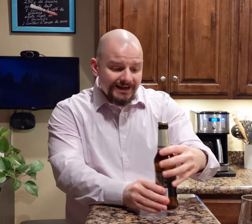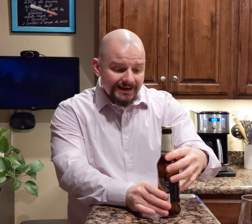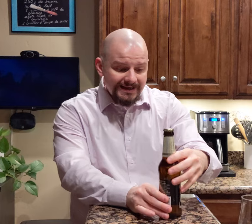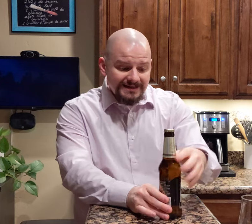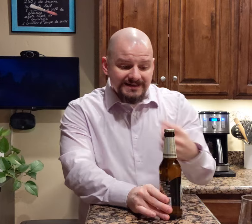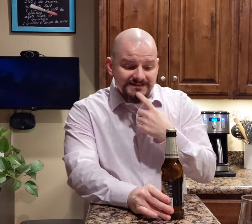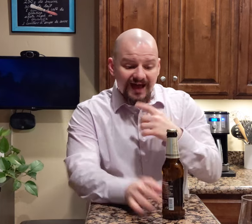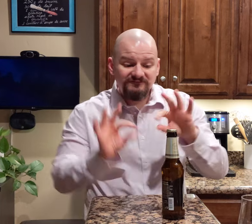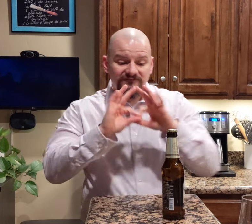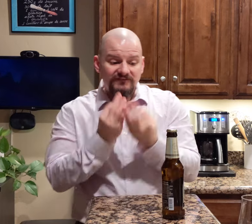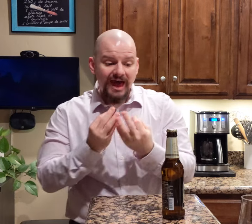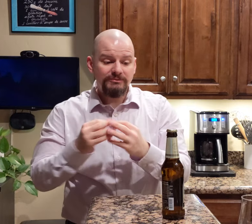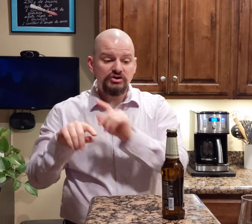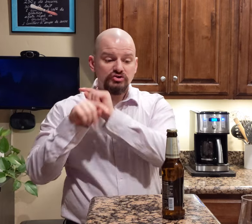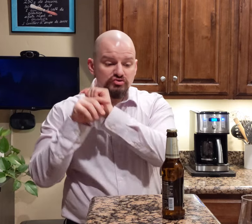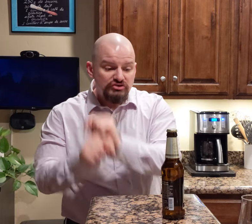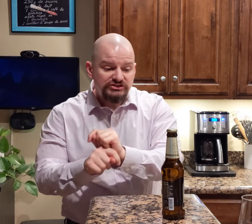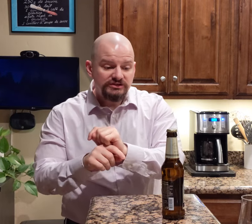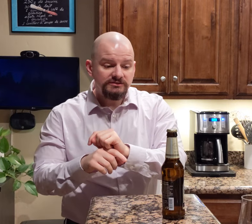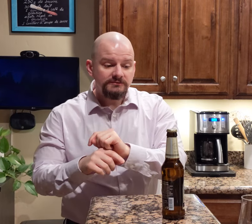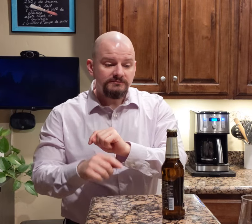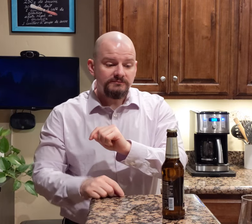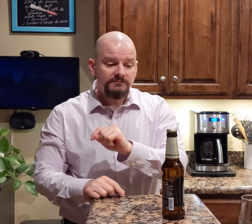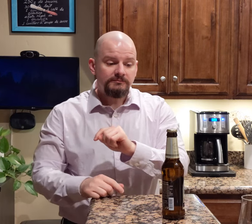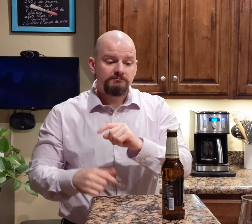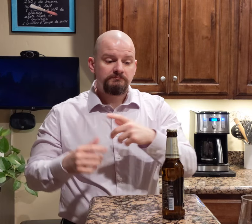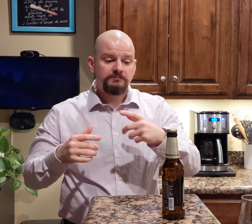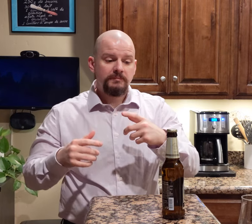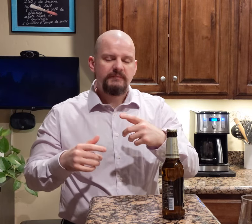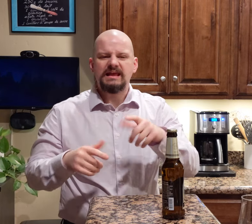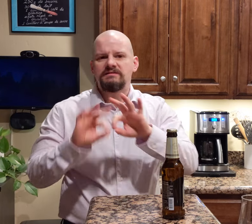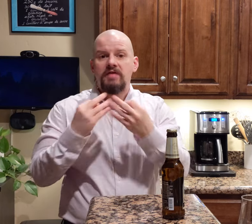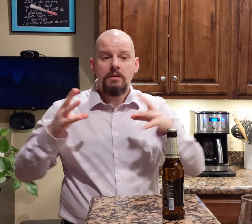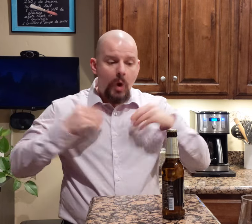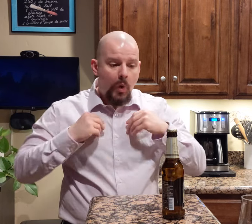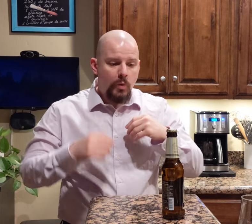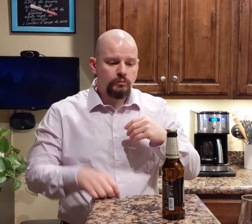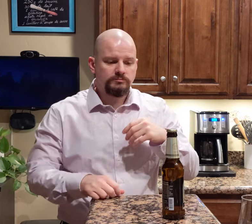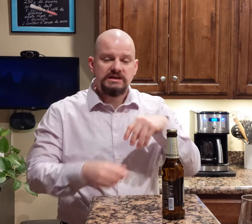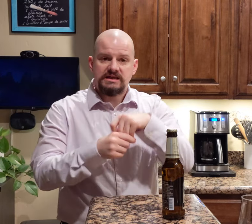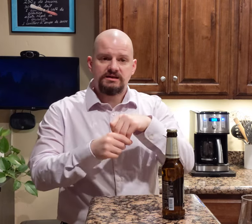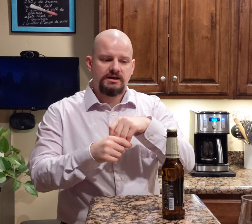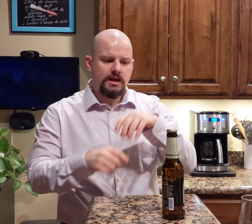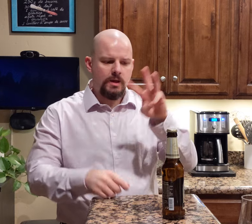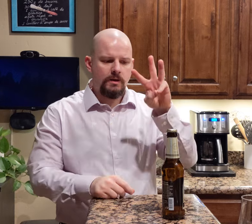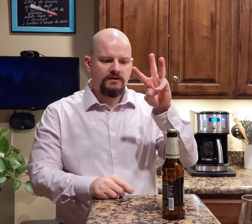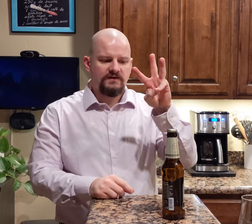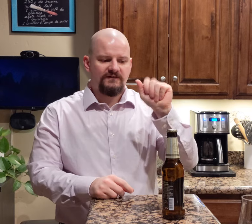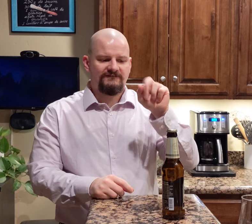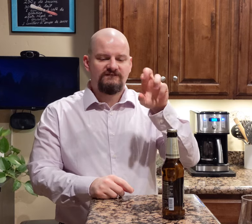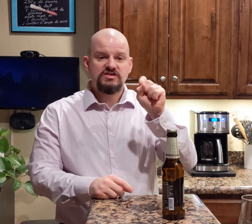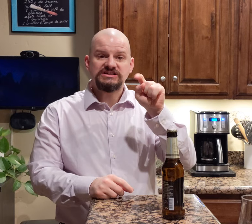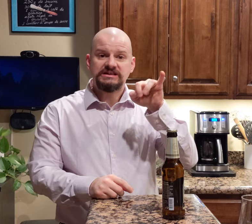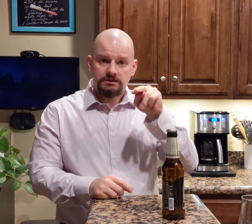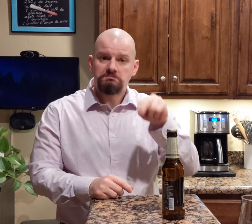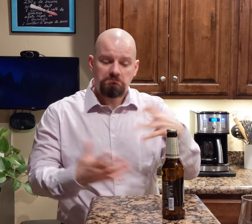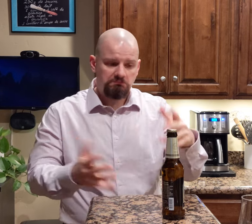It says "Family traditional, family owned in Warstein."